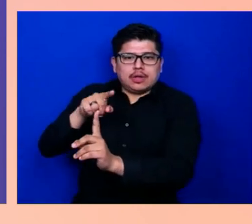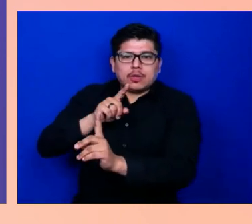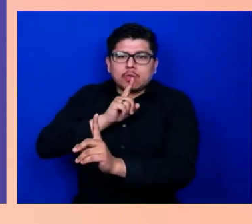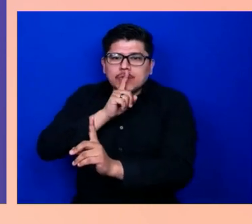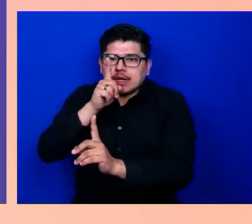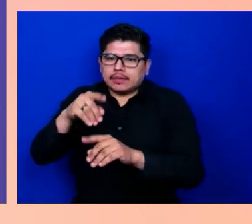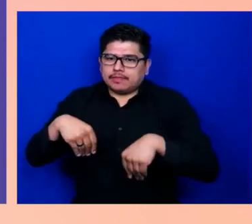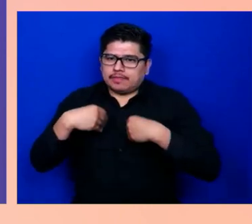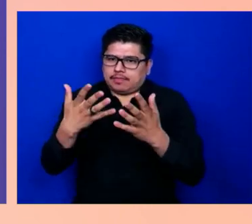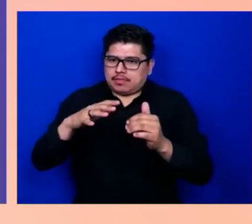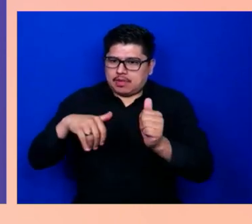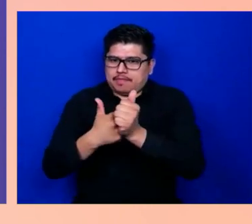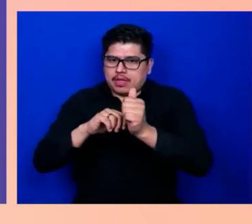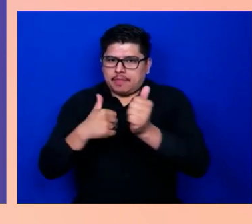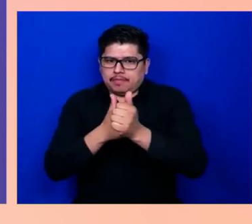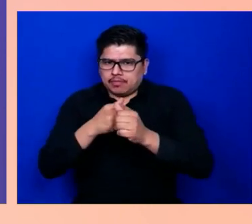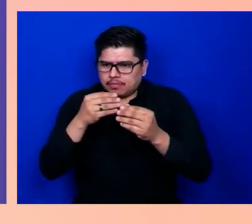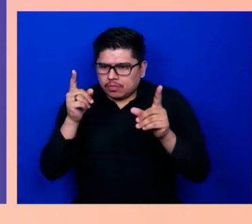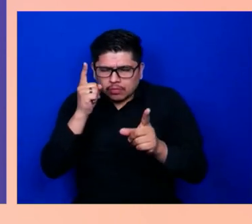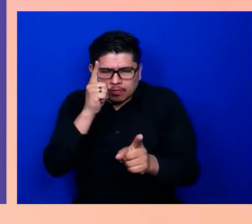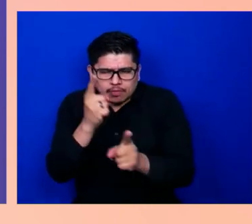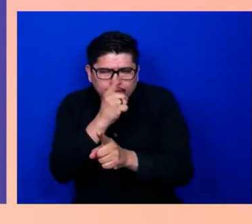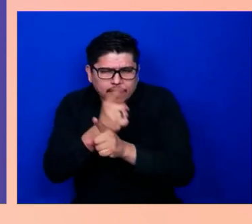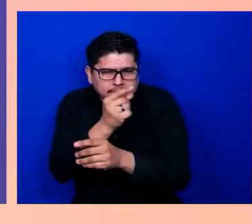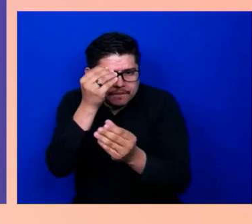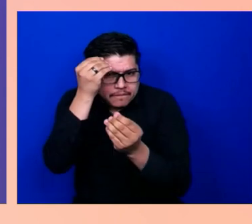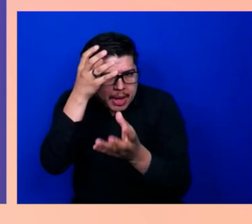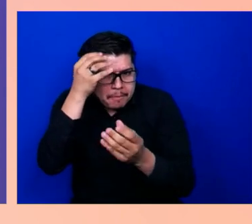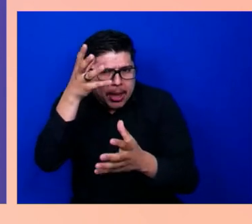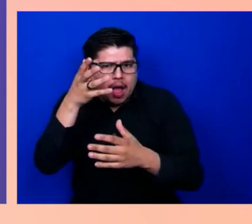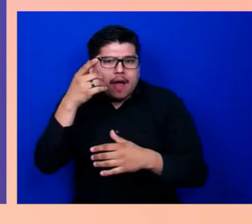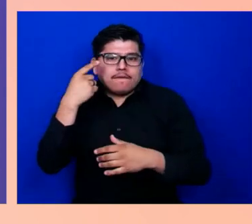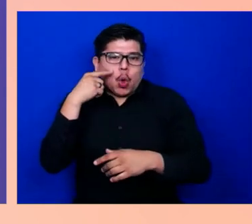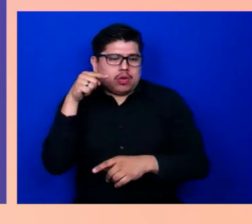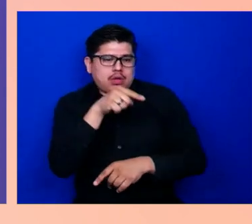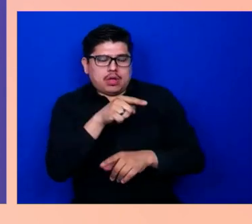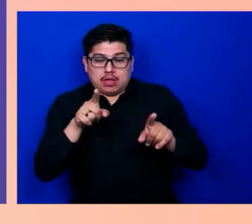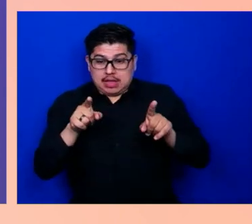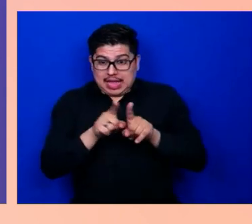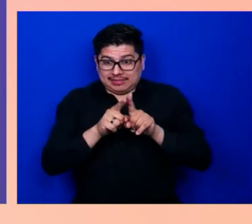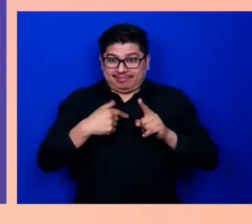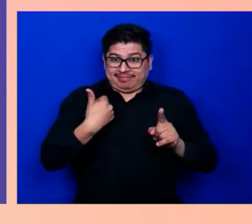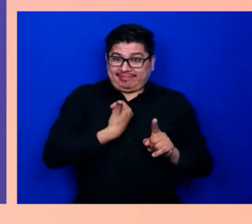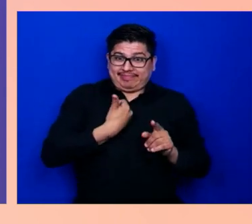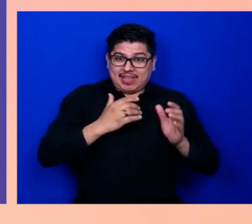As a blind consumer, what I hear is exactly what the manufacturer wanted me to hear.